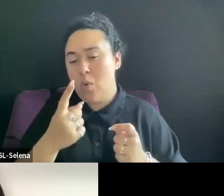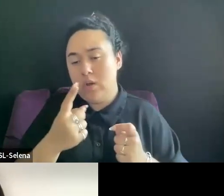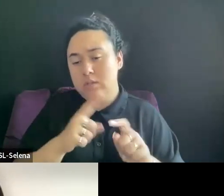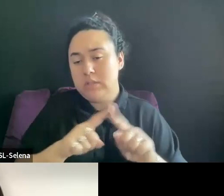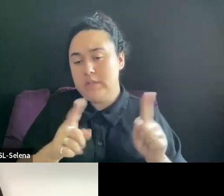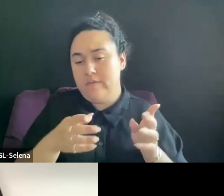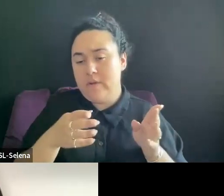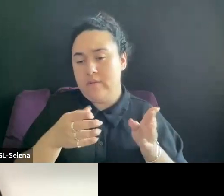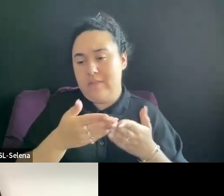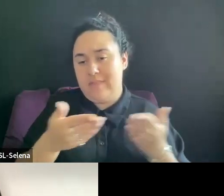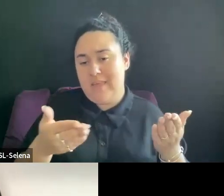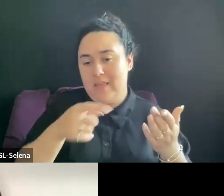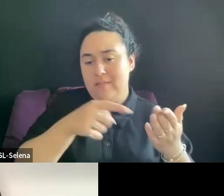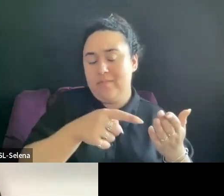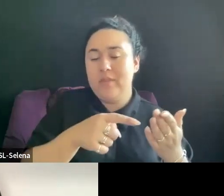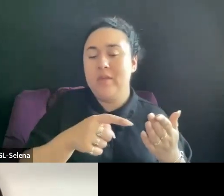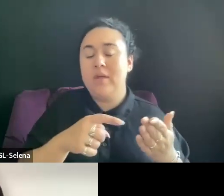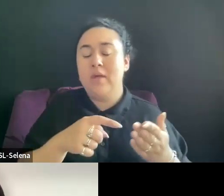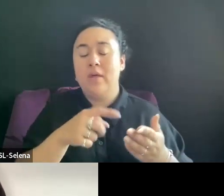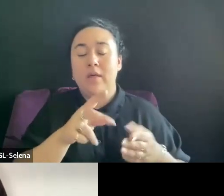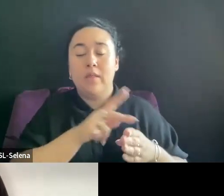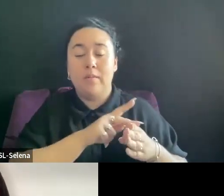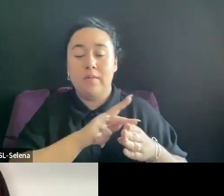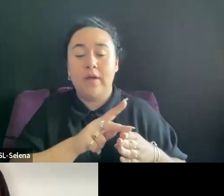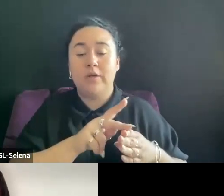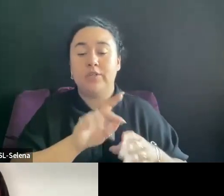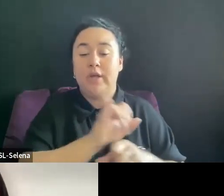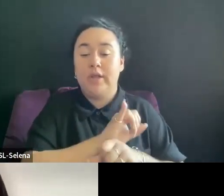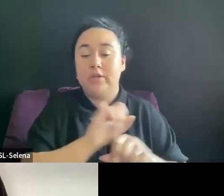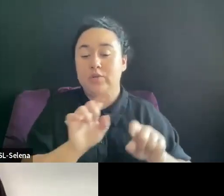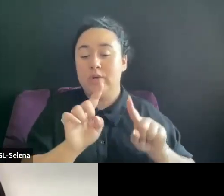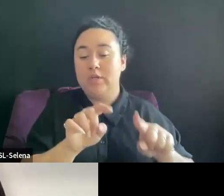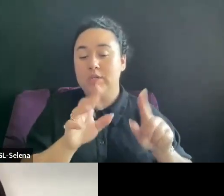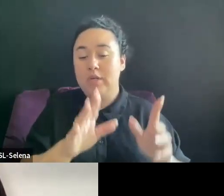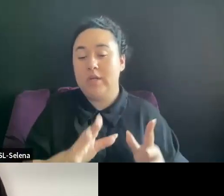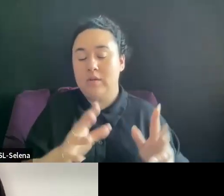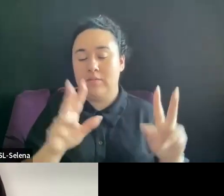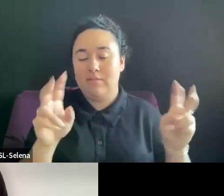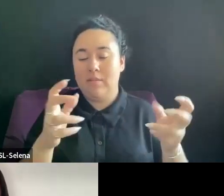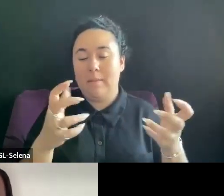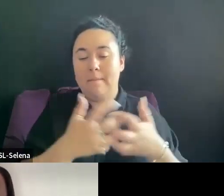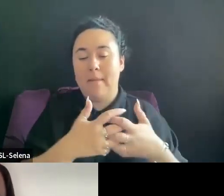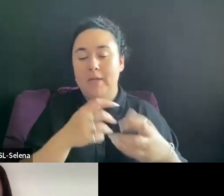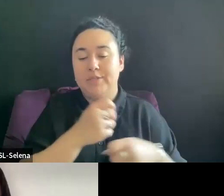BUT YOU CAN ALSO BE OUTSIDE OF THE FESTIVAL AND AS RACHEL MENTIONED, YOU CAN HAVE ACCESS TO INDUSTRY